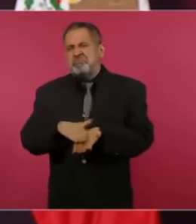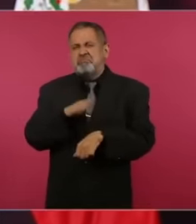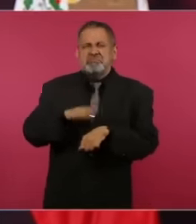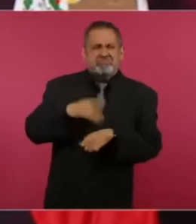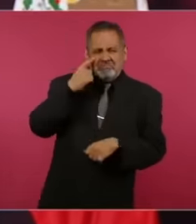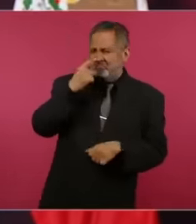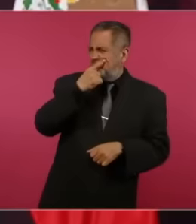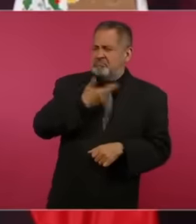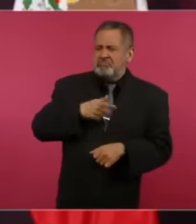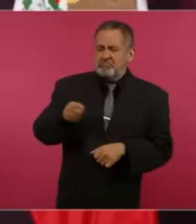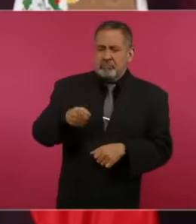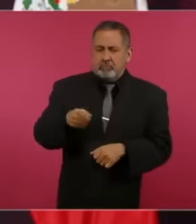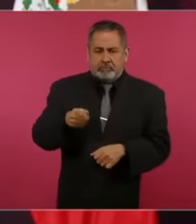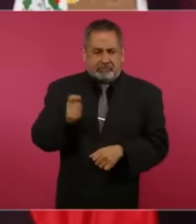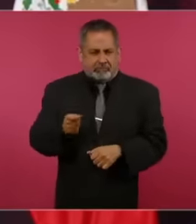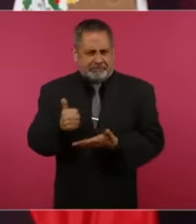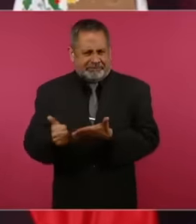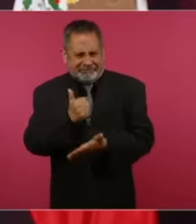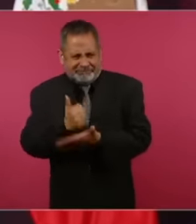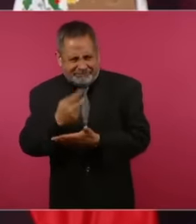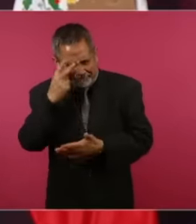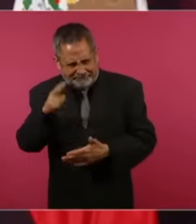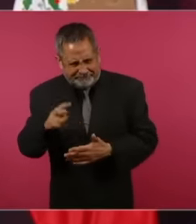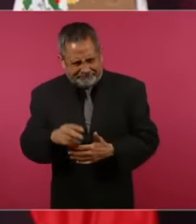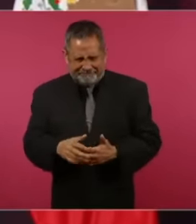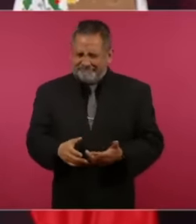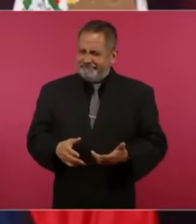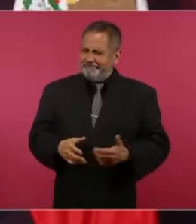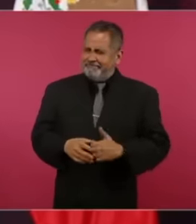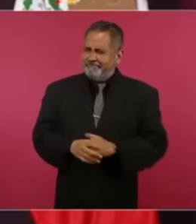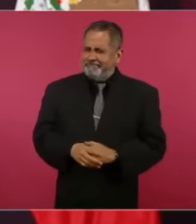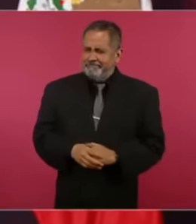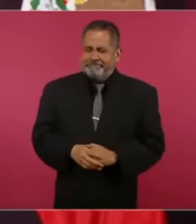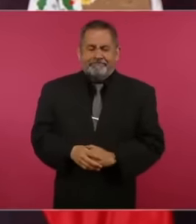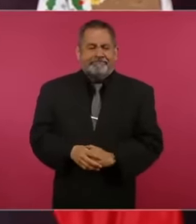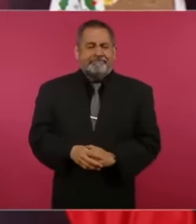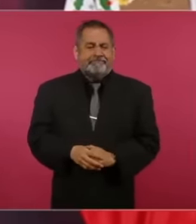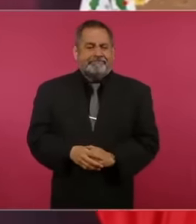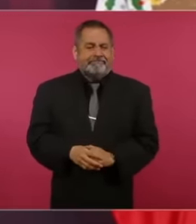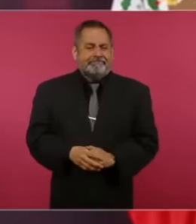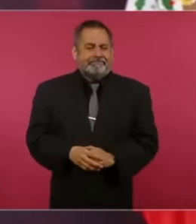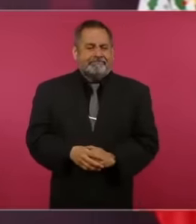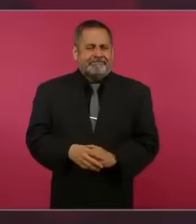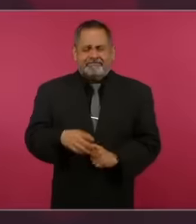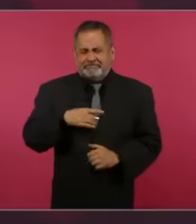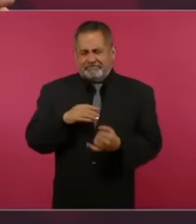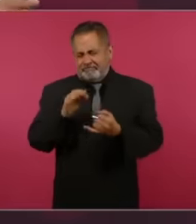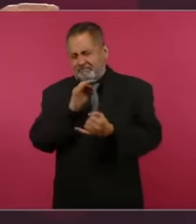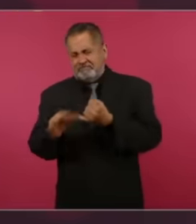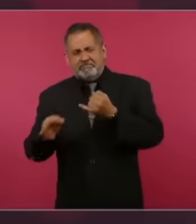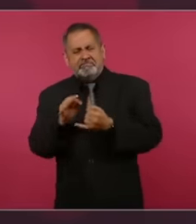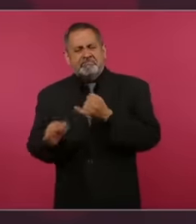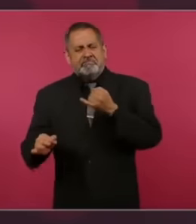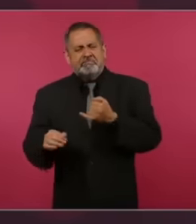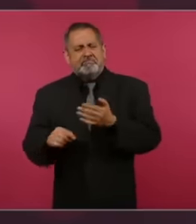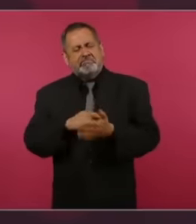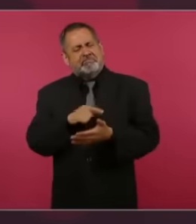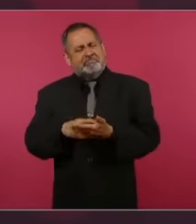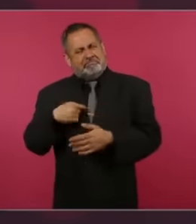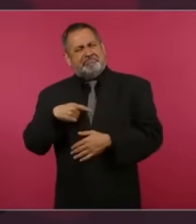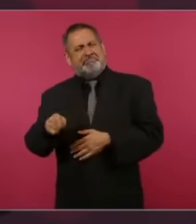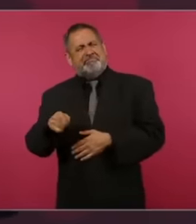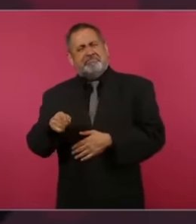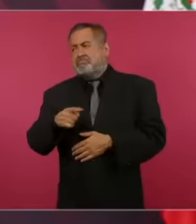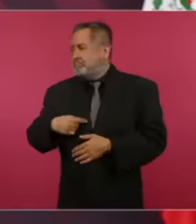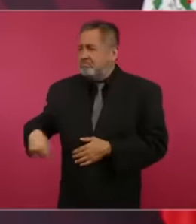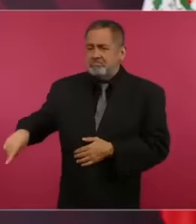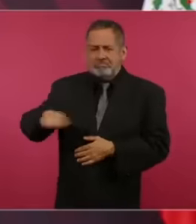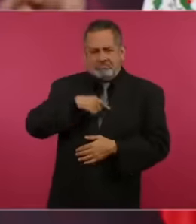I am almost in the last place I do not fail